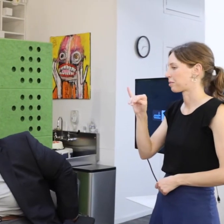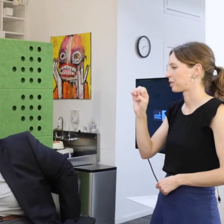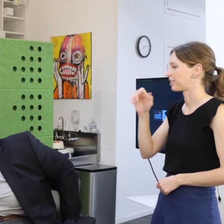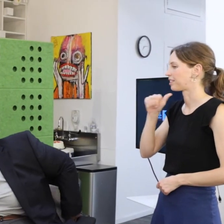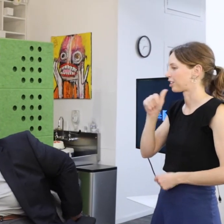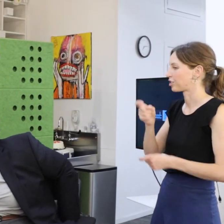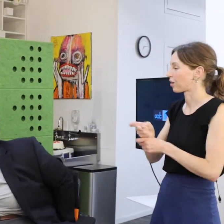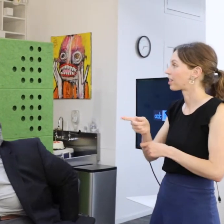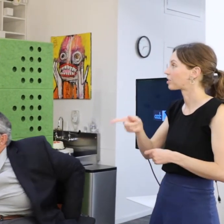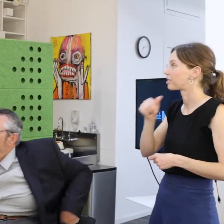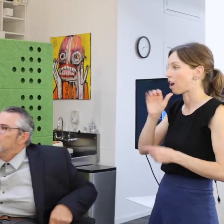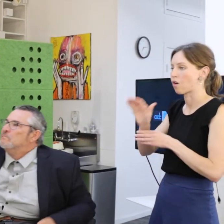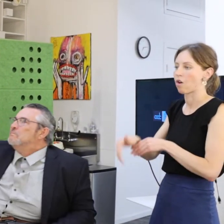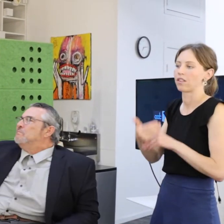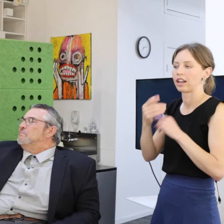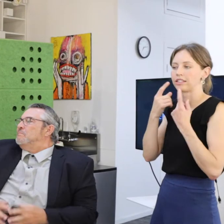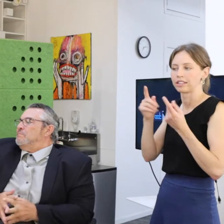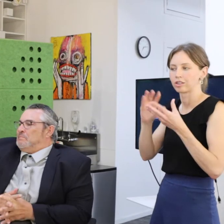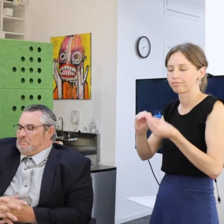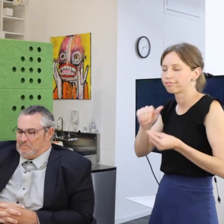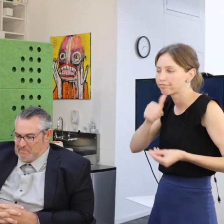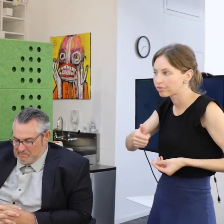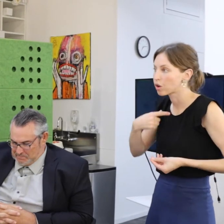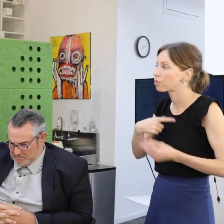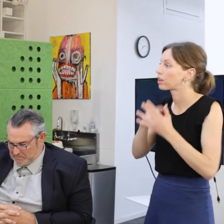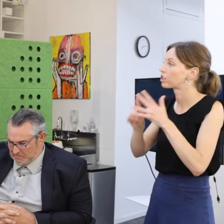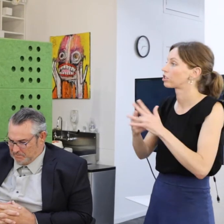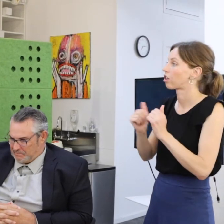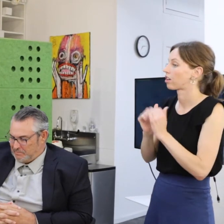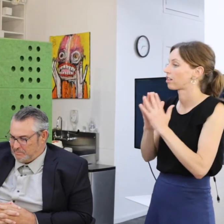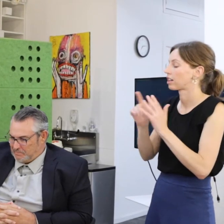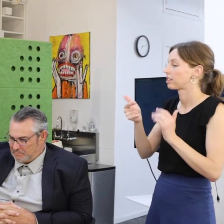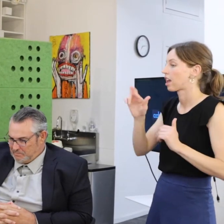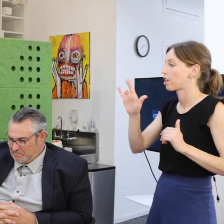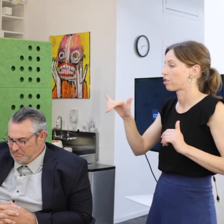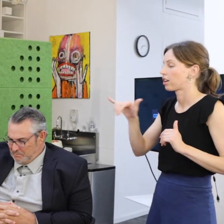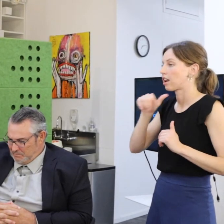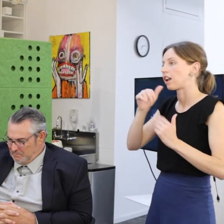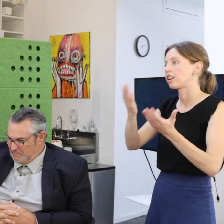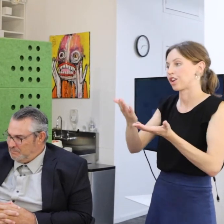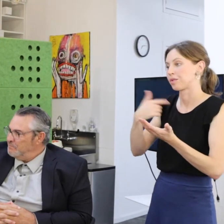overnight success" story. We actually started the gallery not here we started the gallery